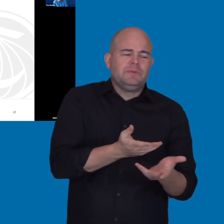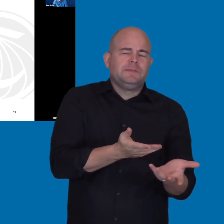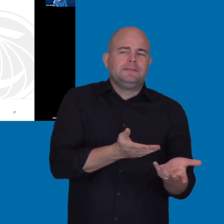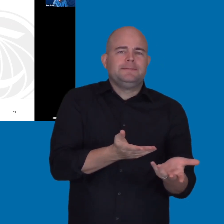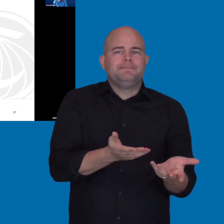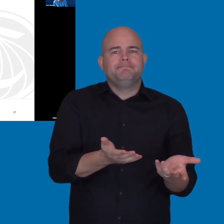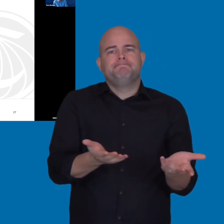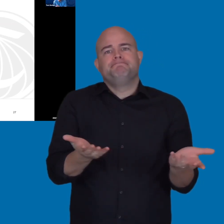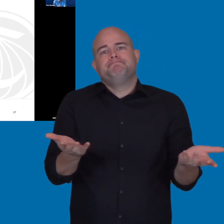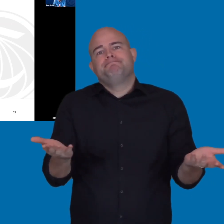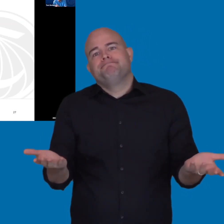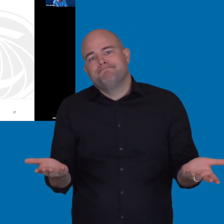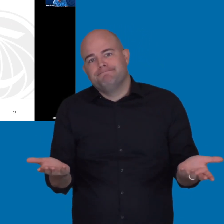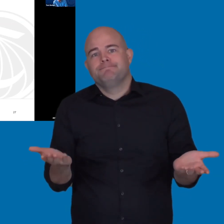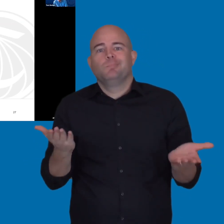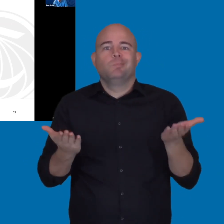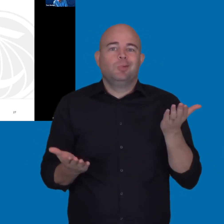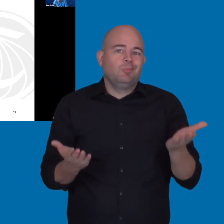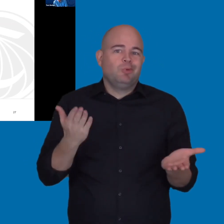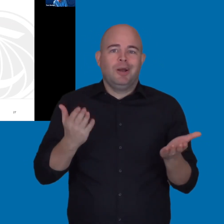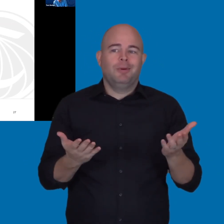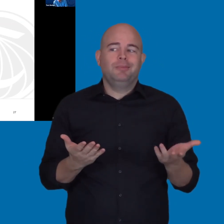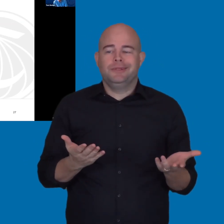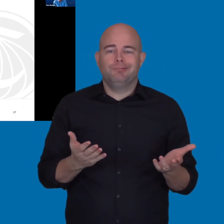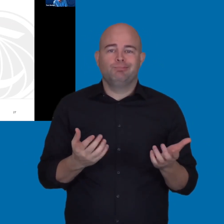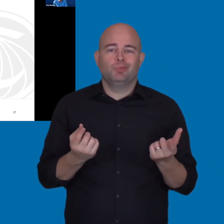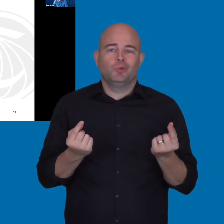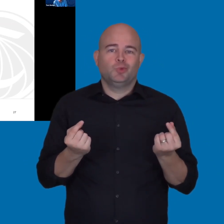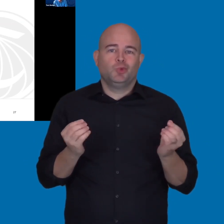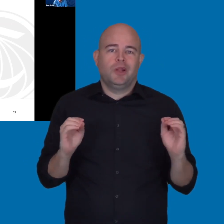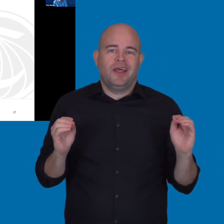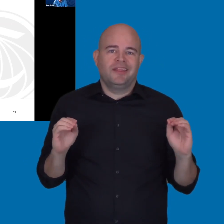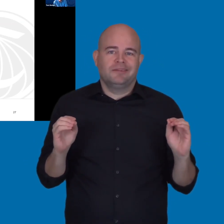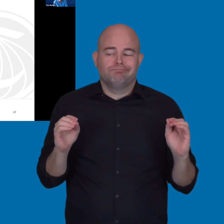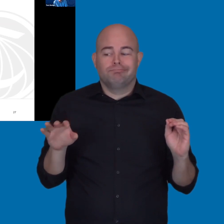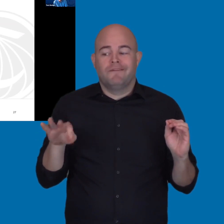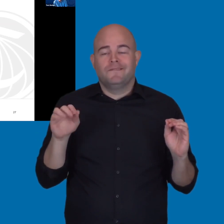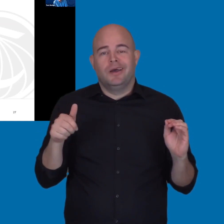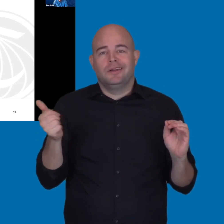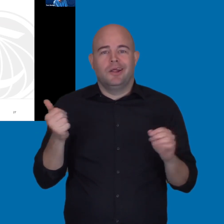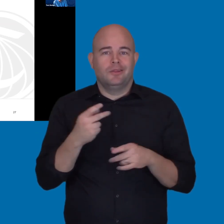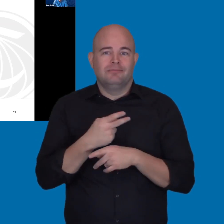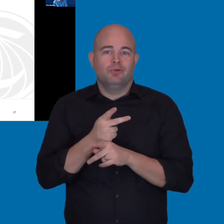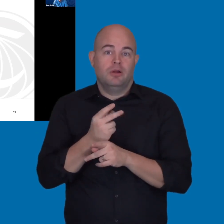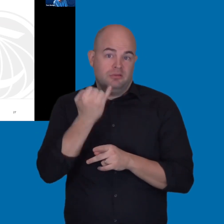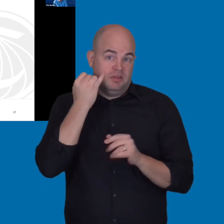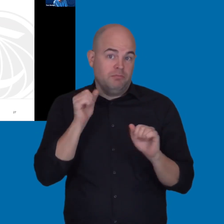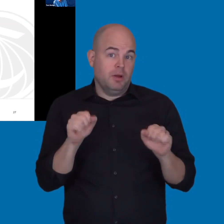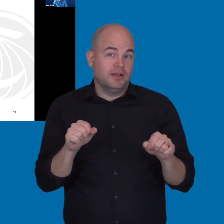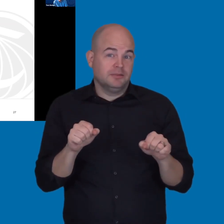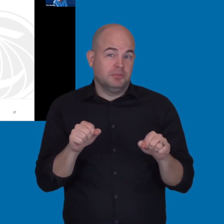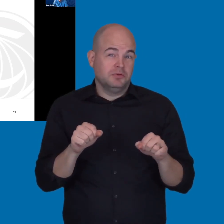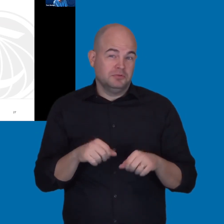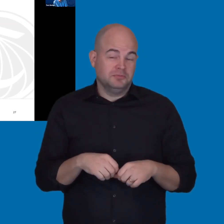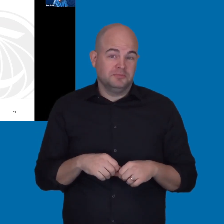Not many people or very few people are ever going to use it, the "then what" is probably you're not going to do anything.